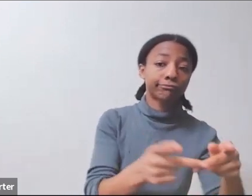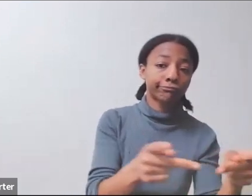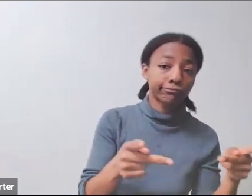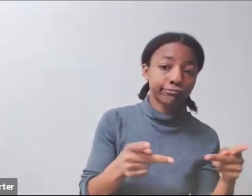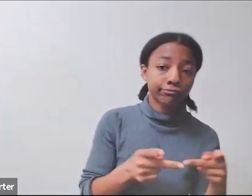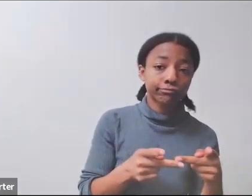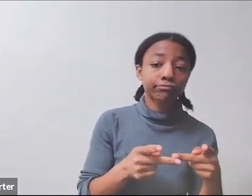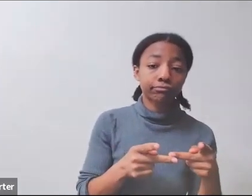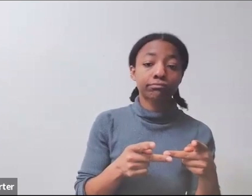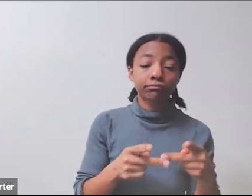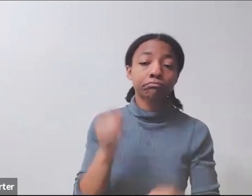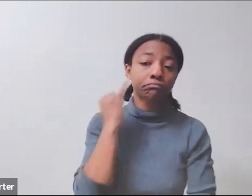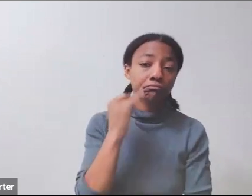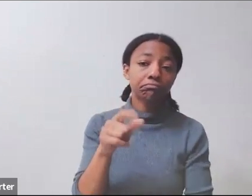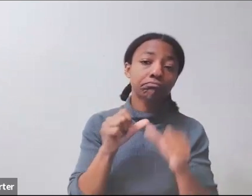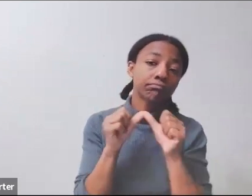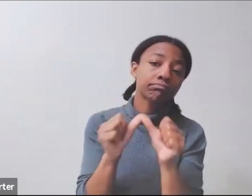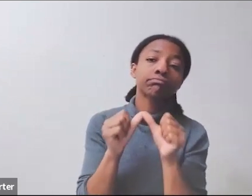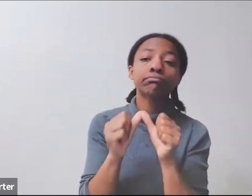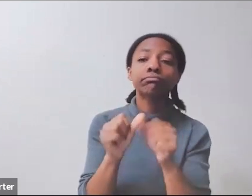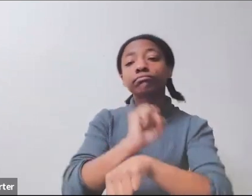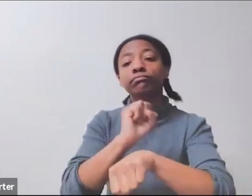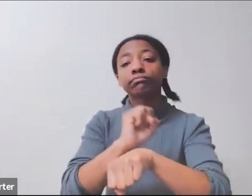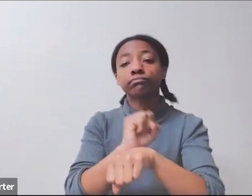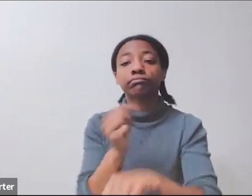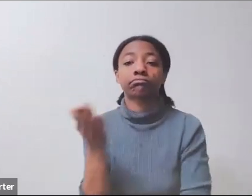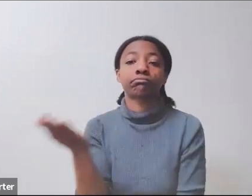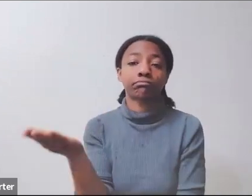more secure jobs that are available, and you can just move up into those.